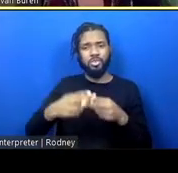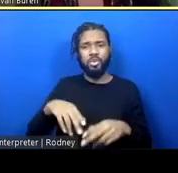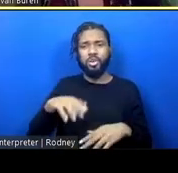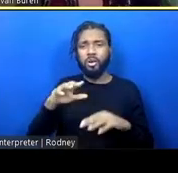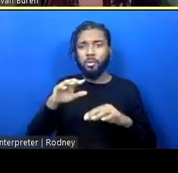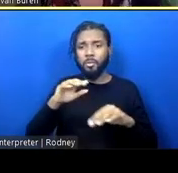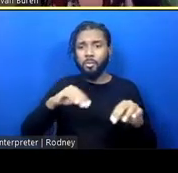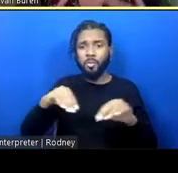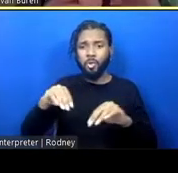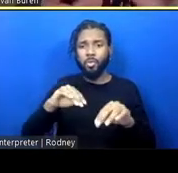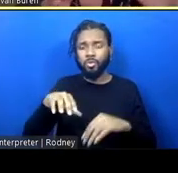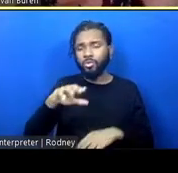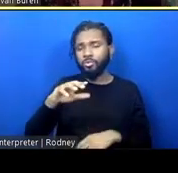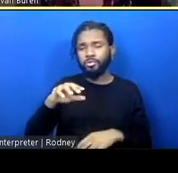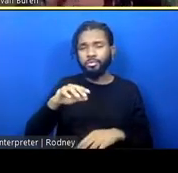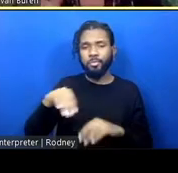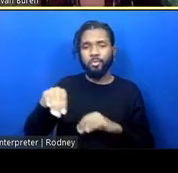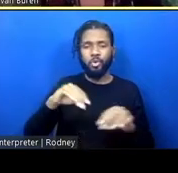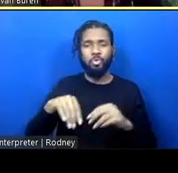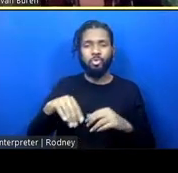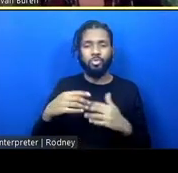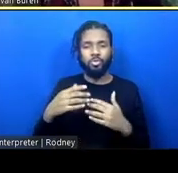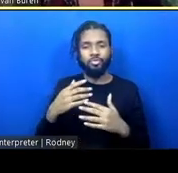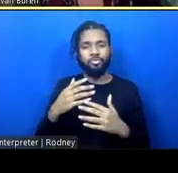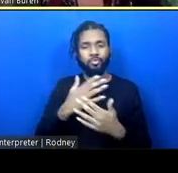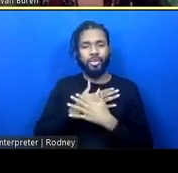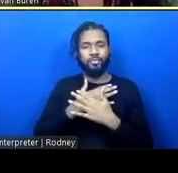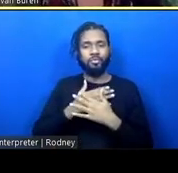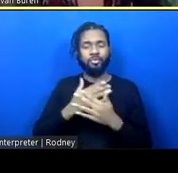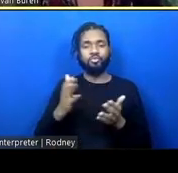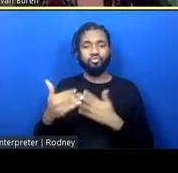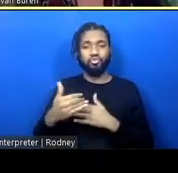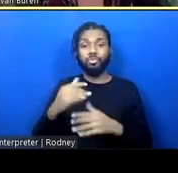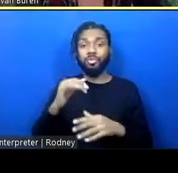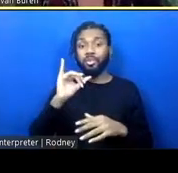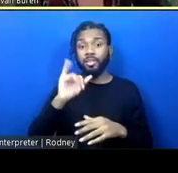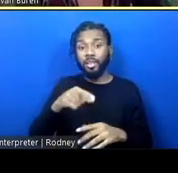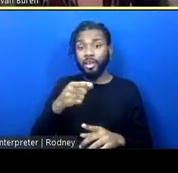And this is a space you're seeing small rooms made of wood, beautiful wood with